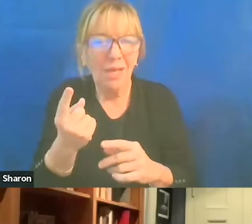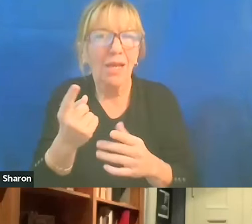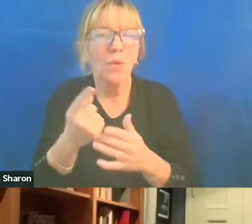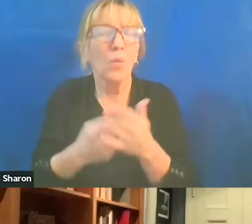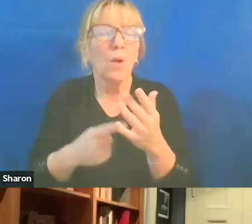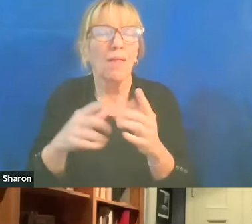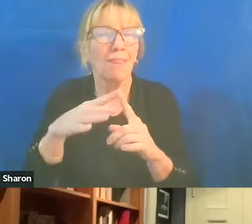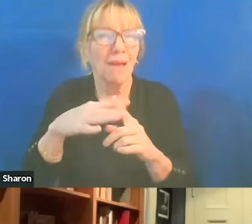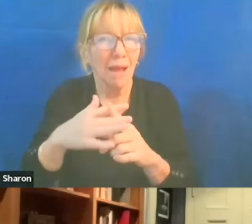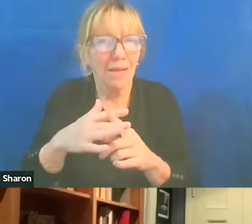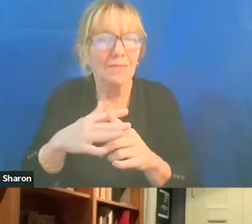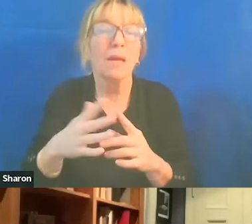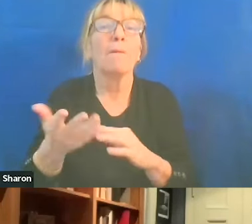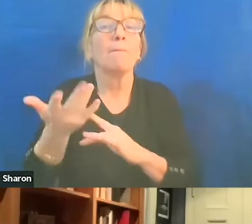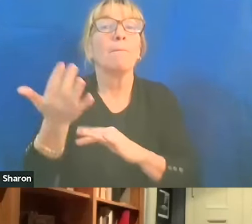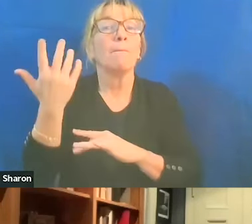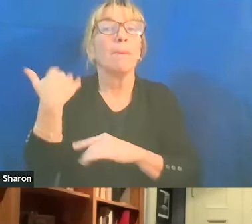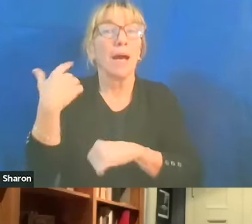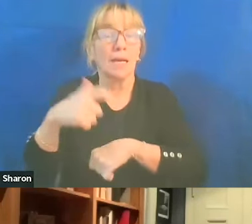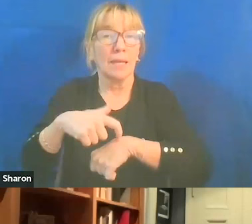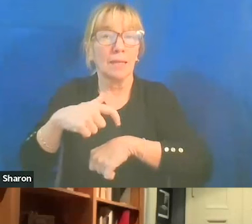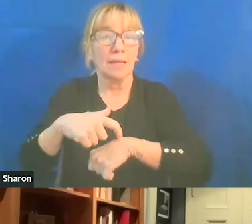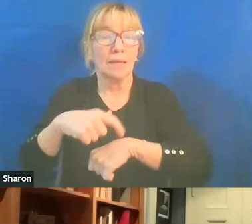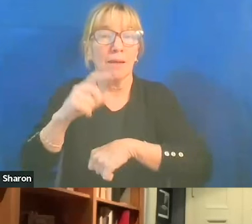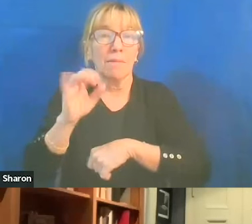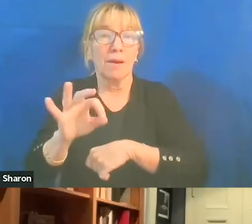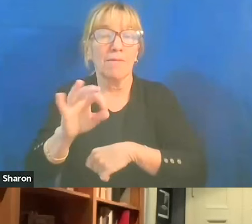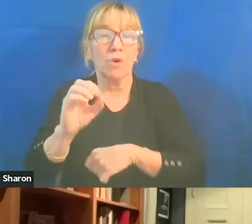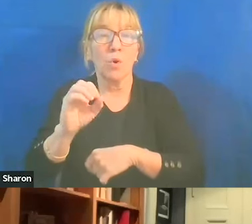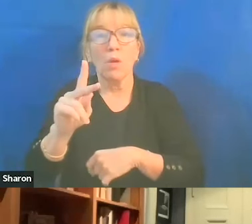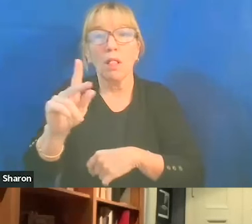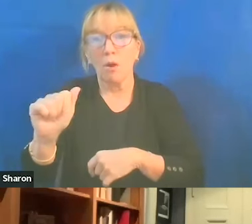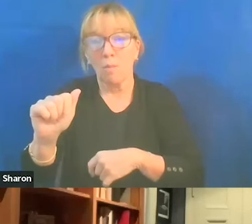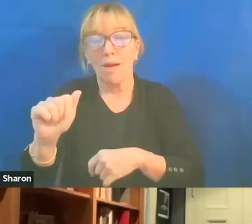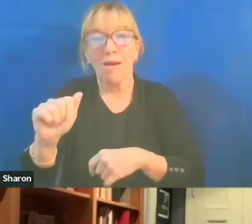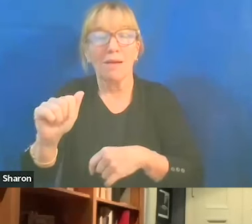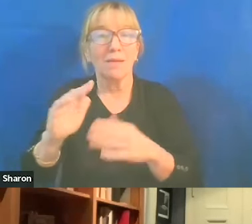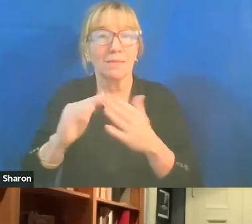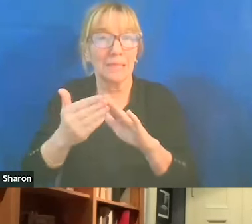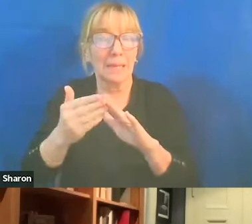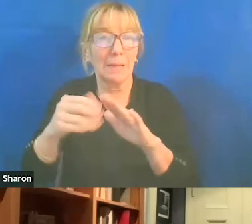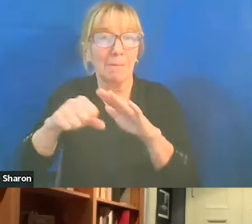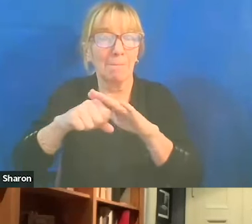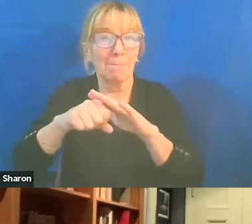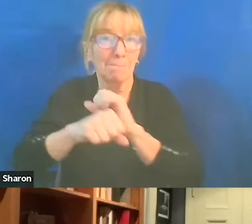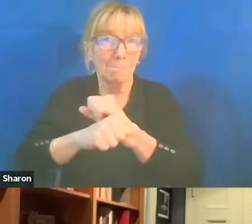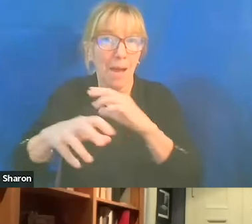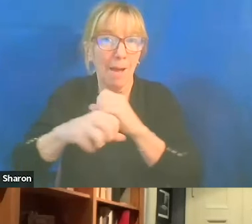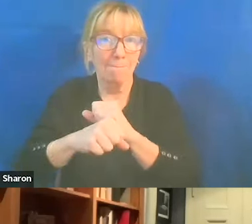I mean, back at the time of the Oklahoma City bombing, it was the early internet days.